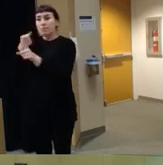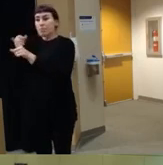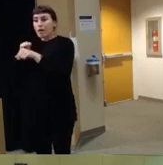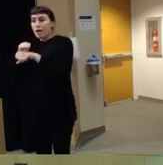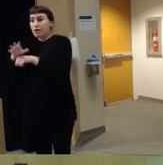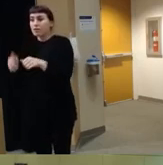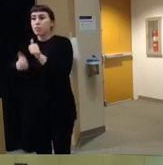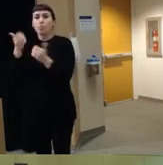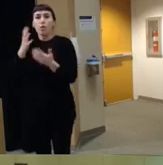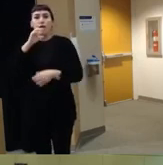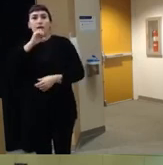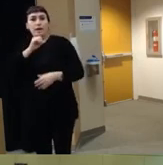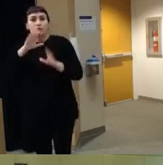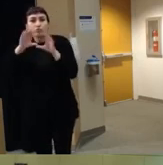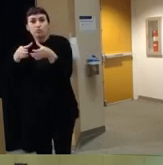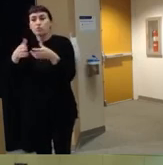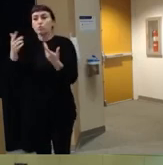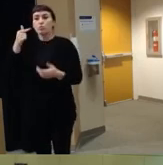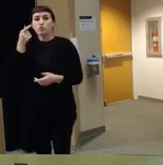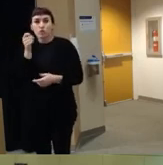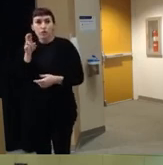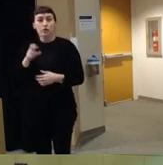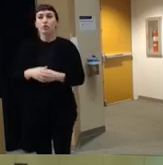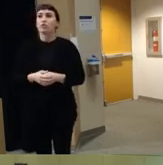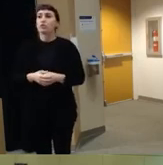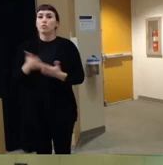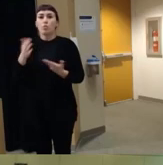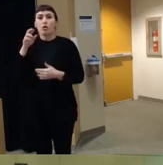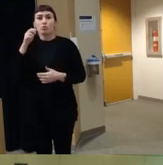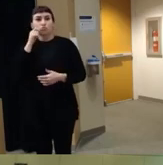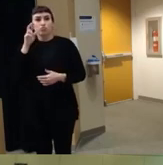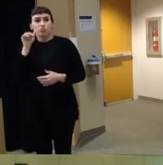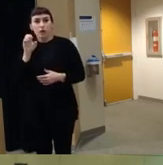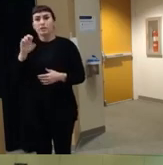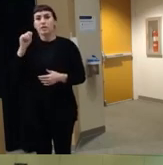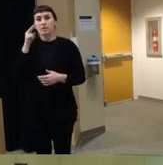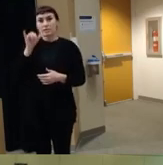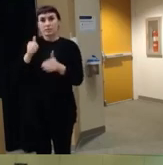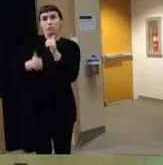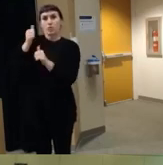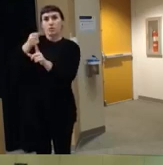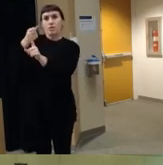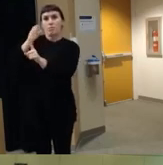age groups what are the what gender what um race and ethnicity is most affected by this are there